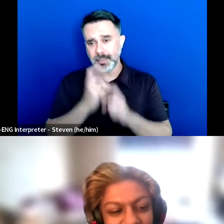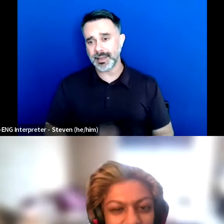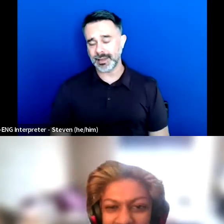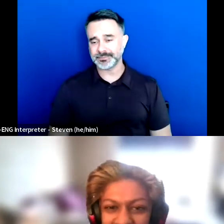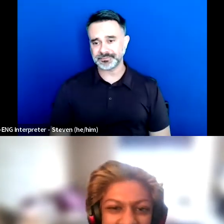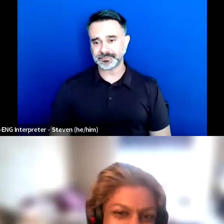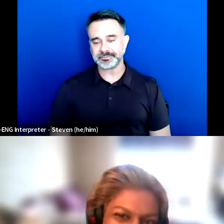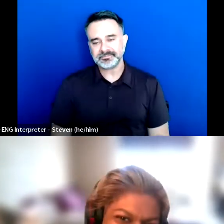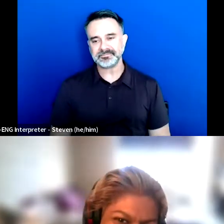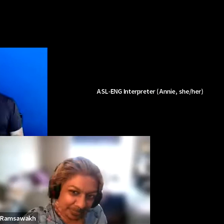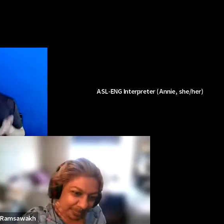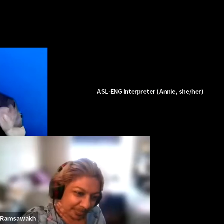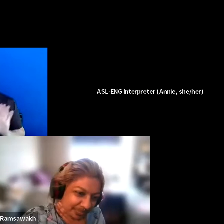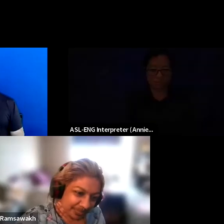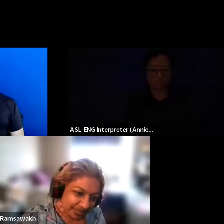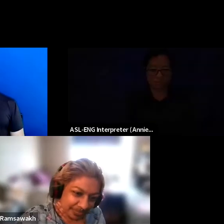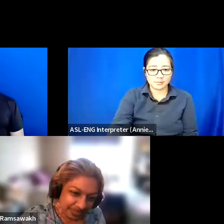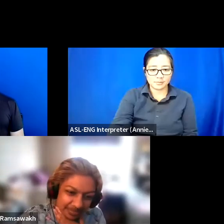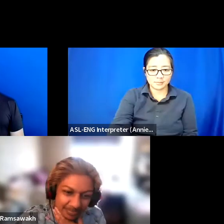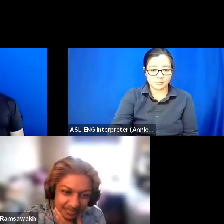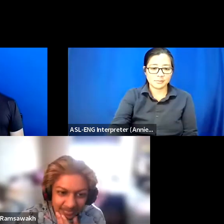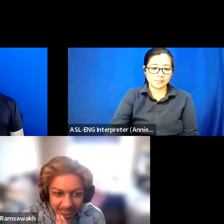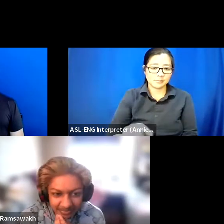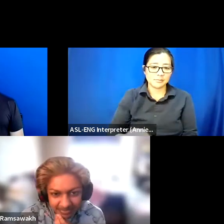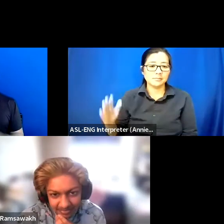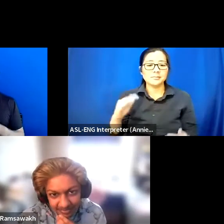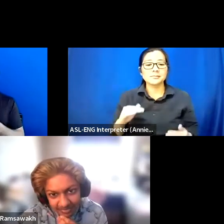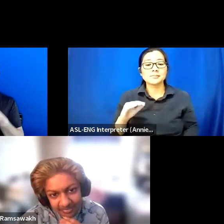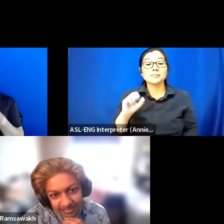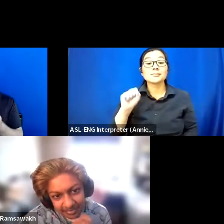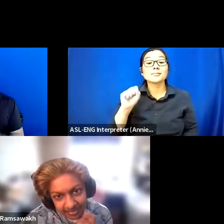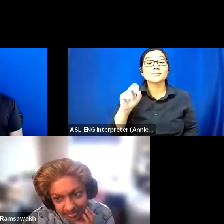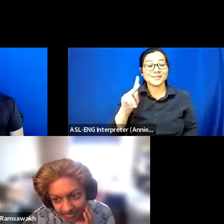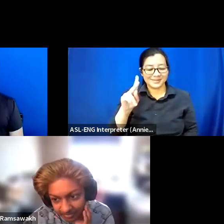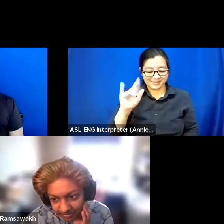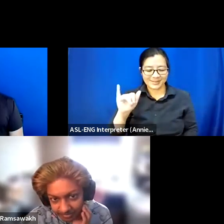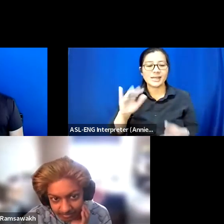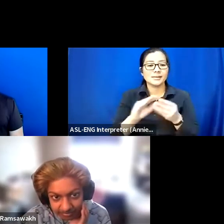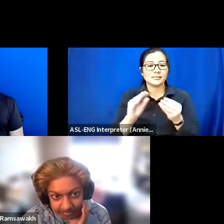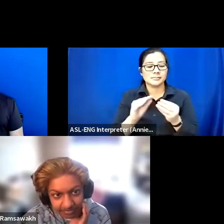End of thought. This is Sky speaking. I know we have 15 minutes left.